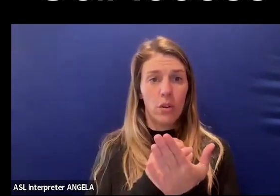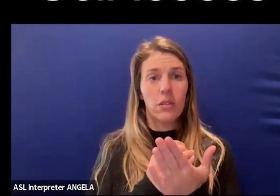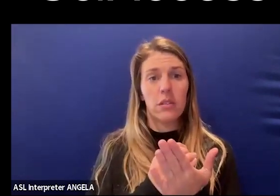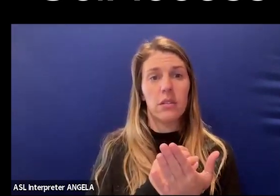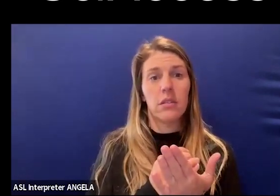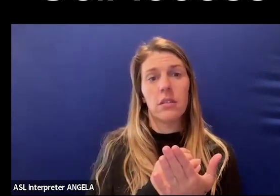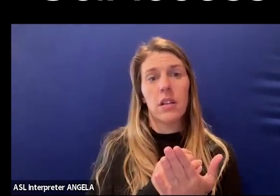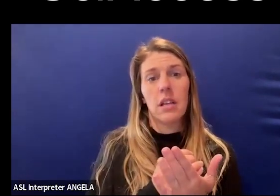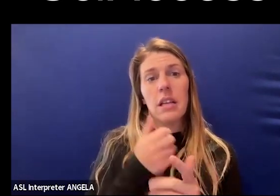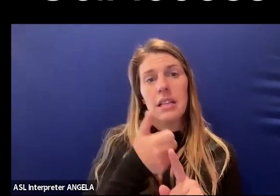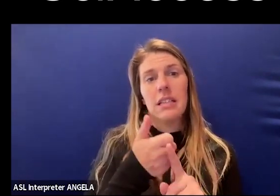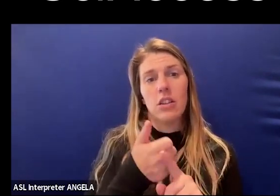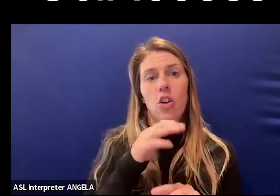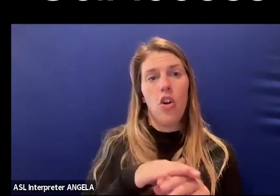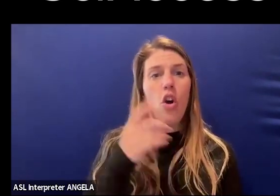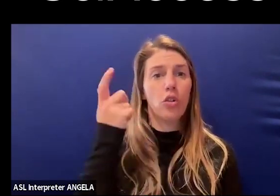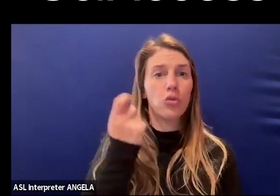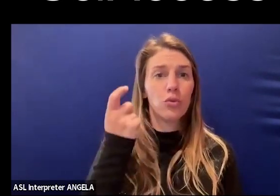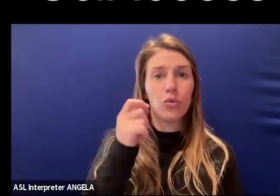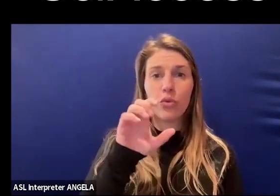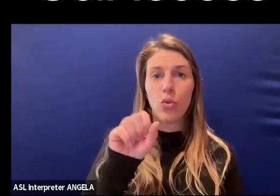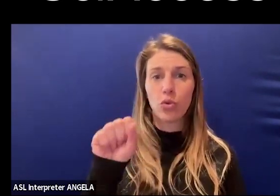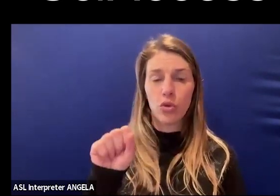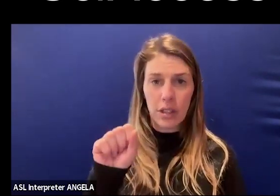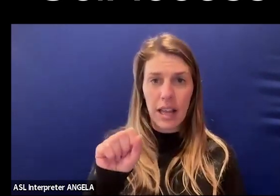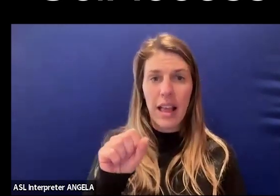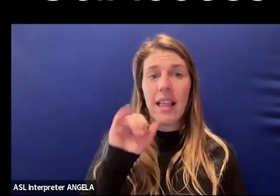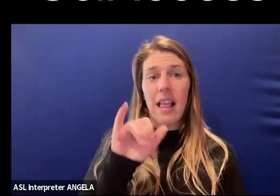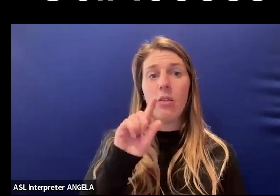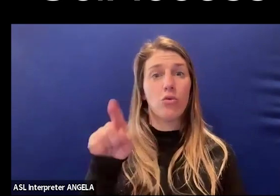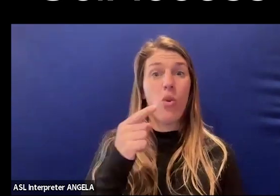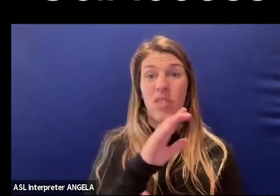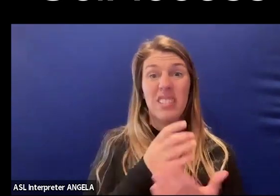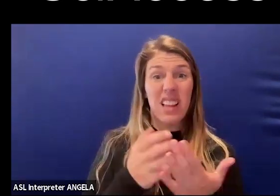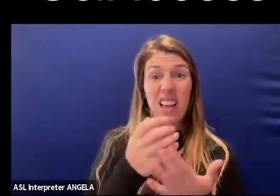he was on social security and that was the only source of income that he had.